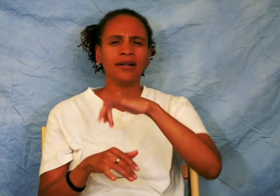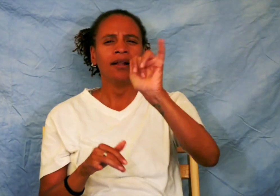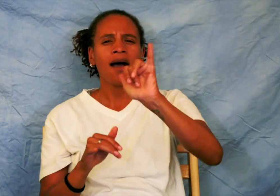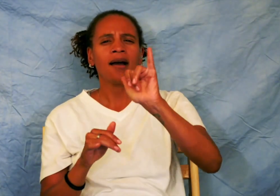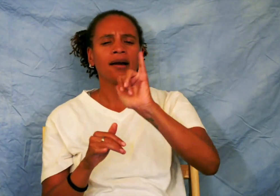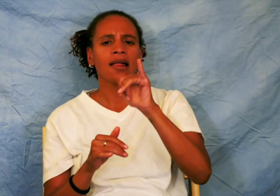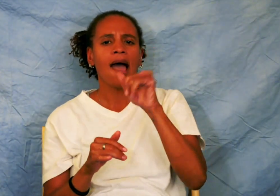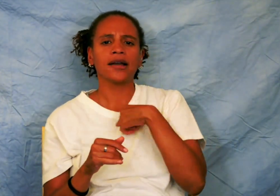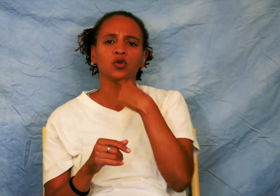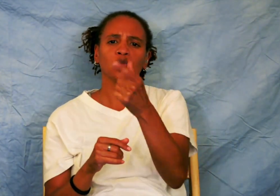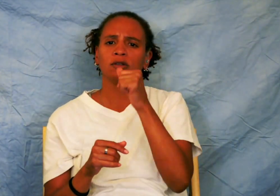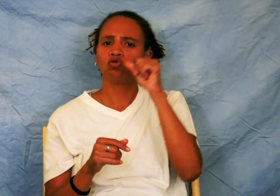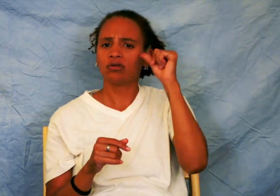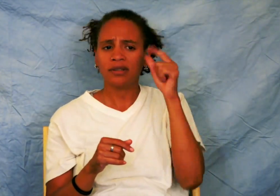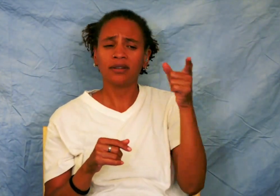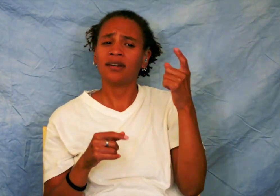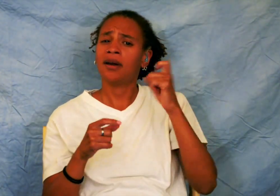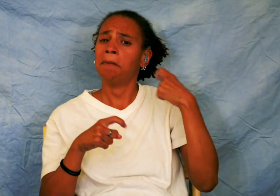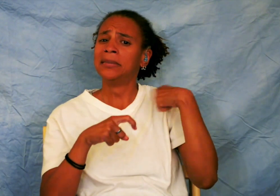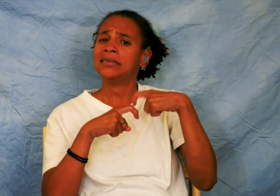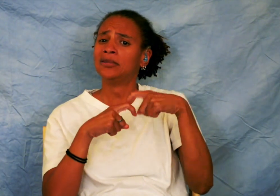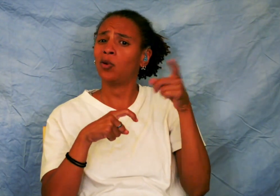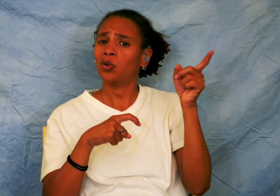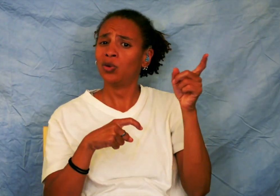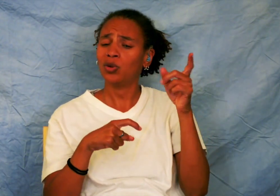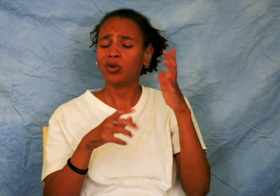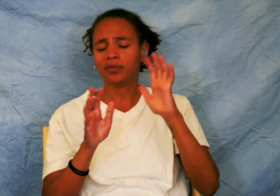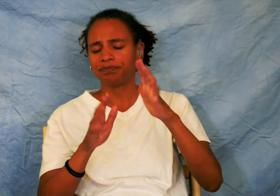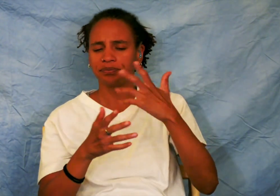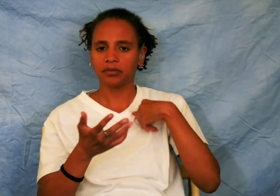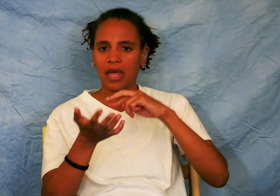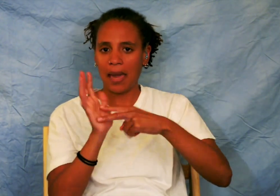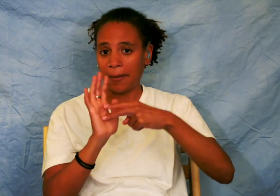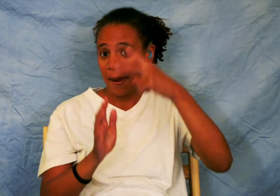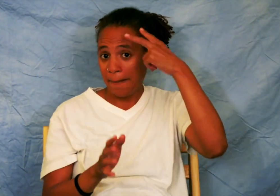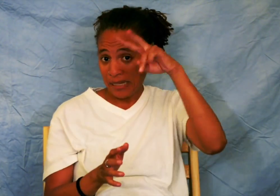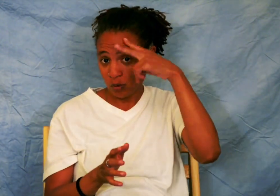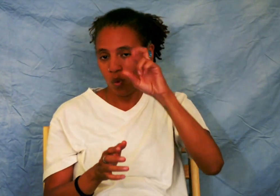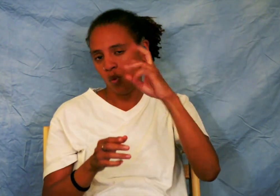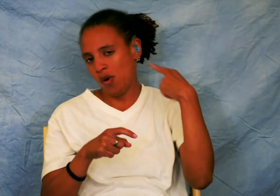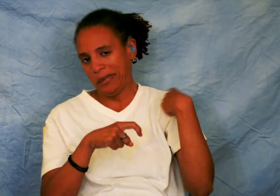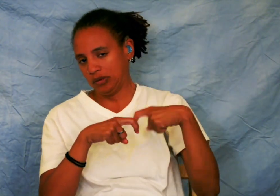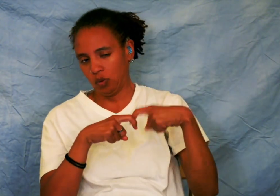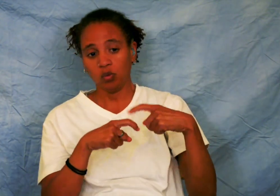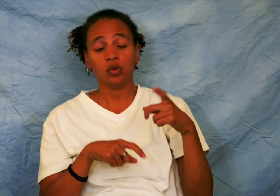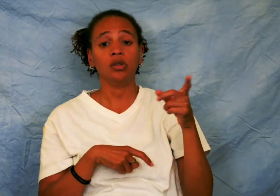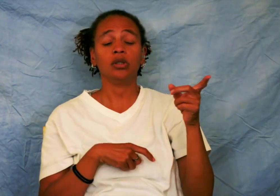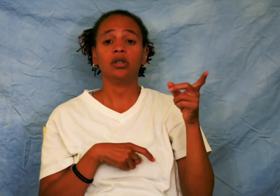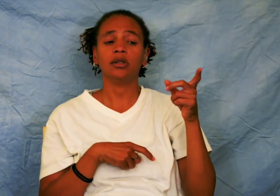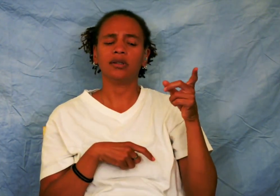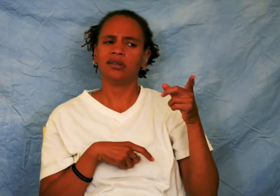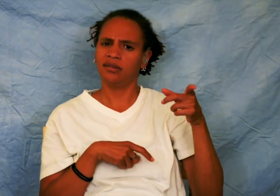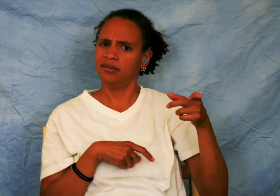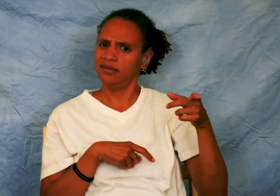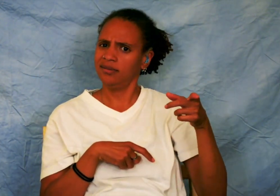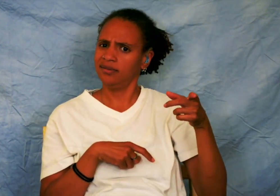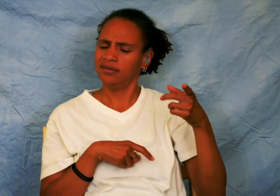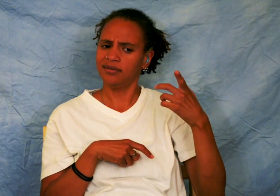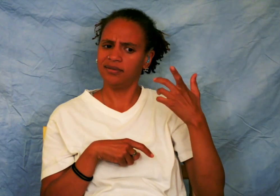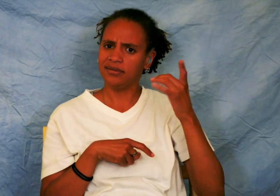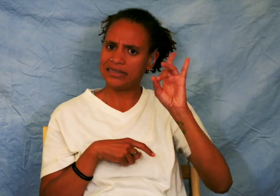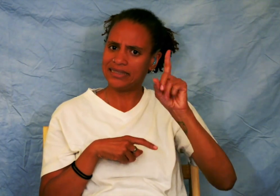yesterday's vlog, in that it is similar to what I've experienced in Mexico. In Mexico,